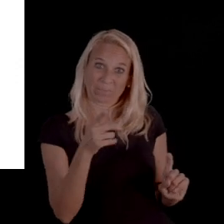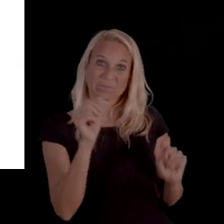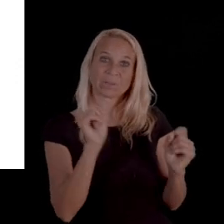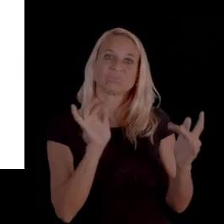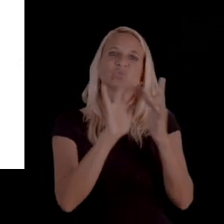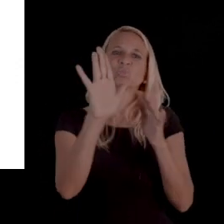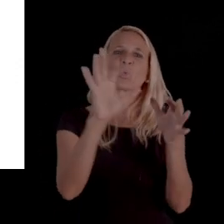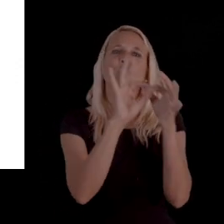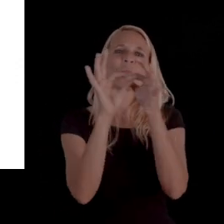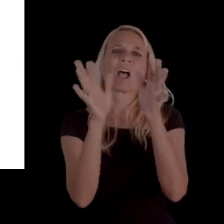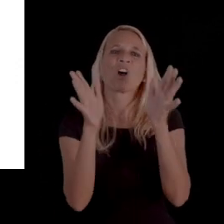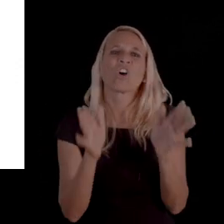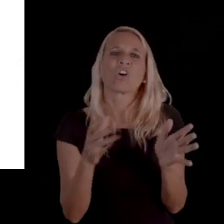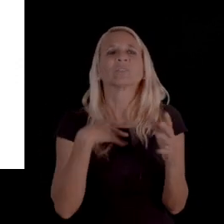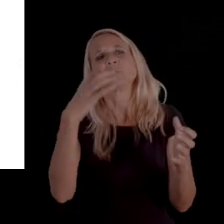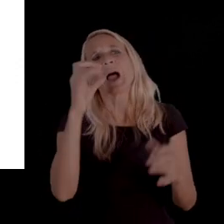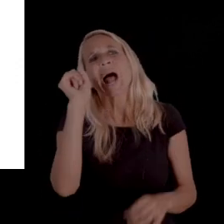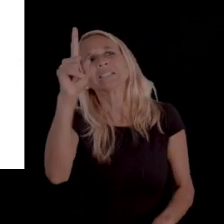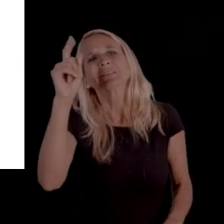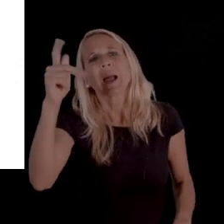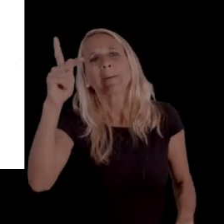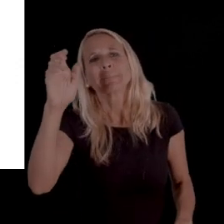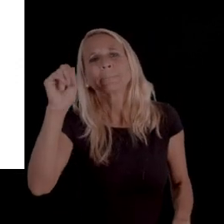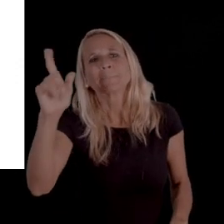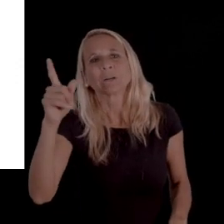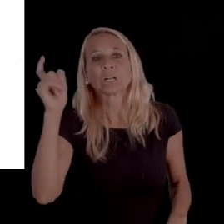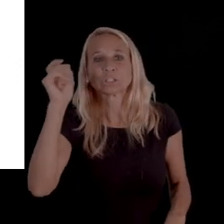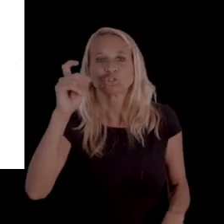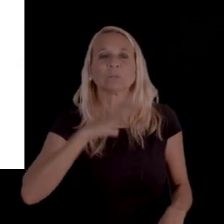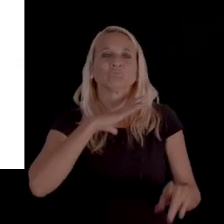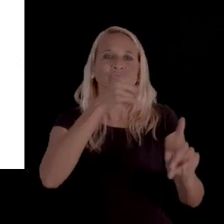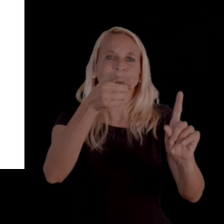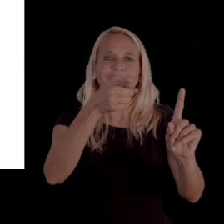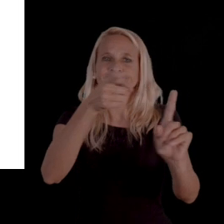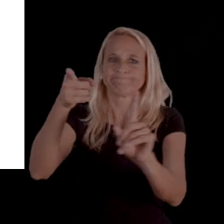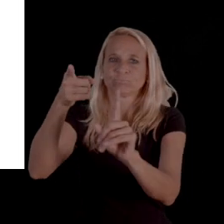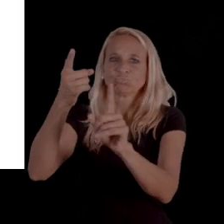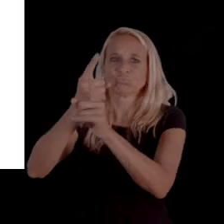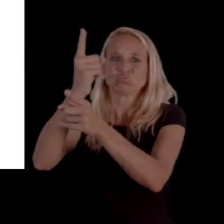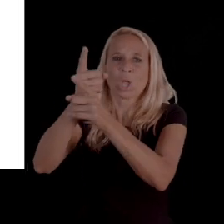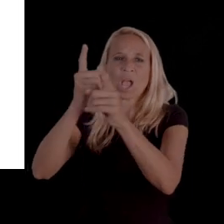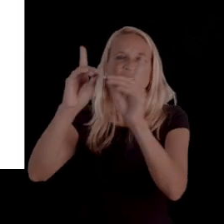you can contact your service coordinator and say, "I want to ask an appeal." They should direct you to the appropriate department